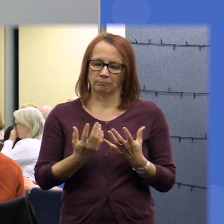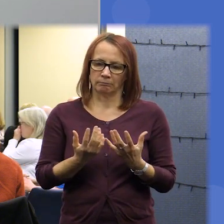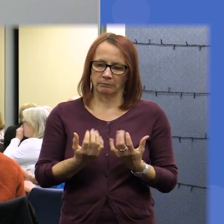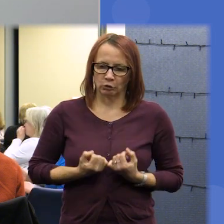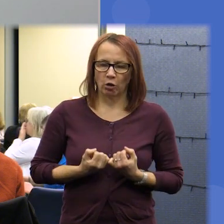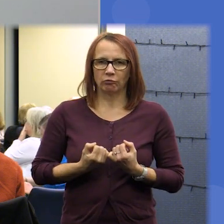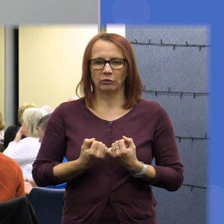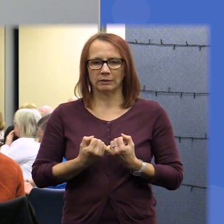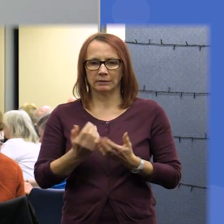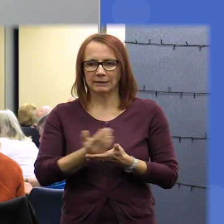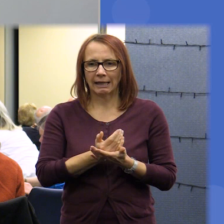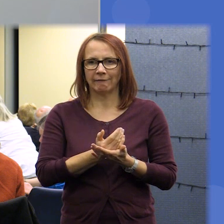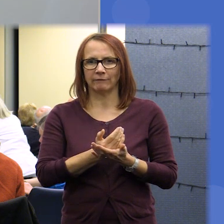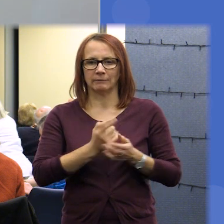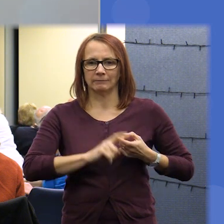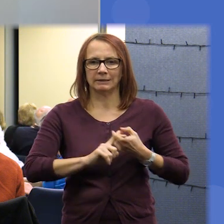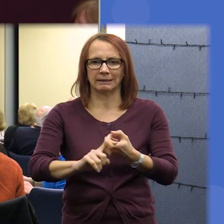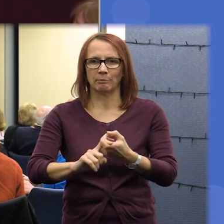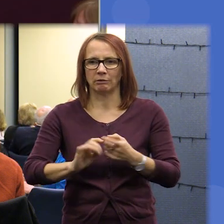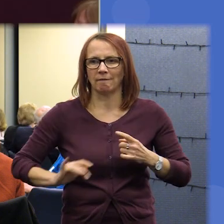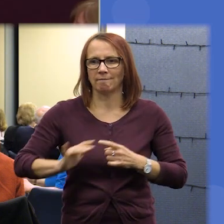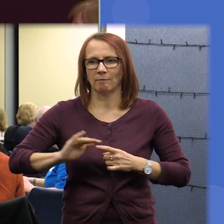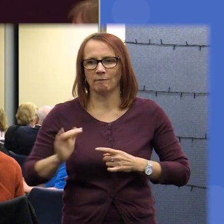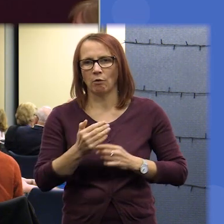environments for all people to draw